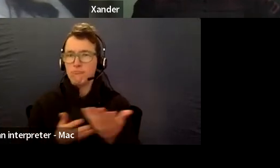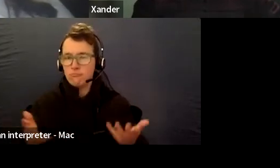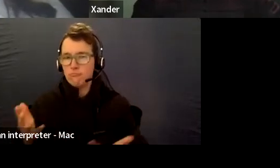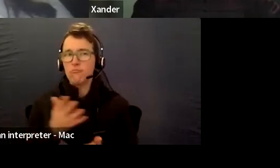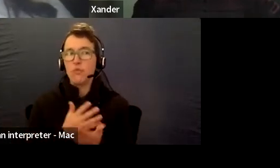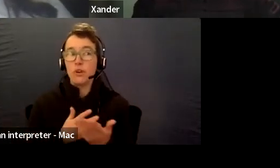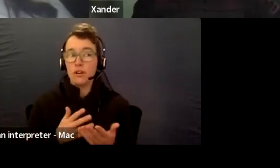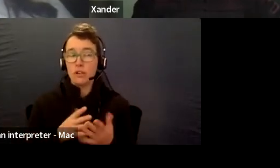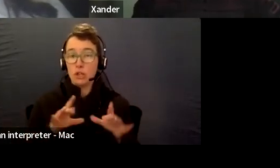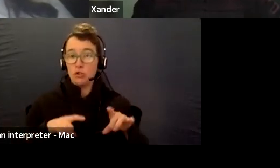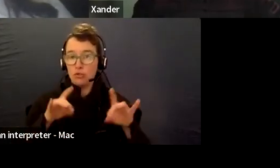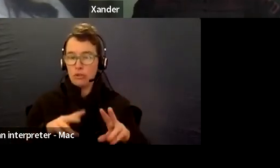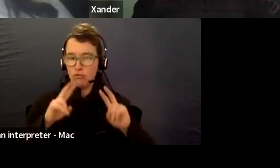as well.